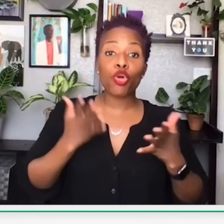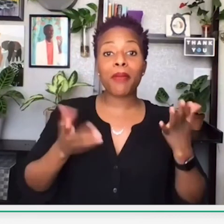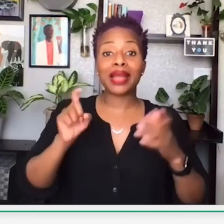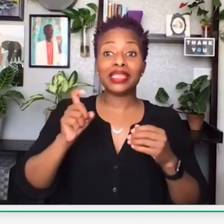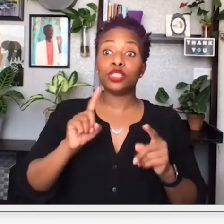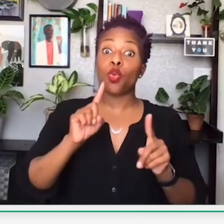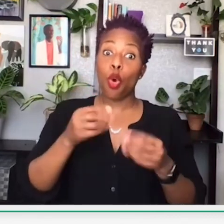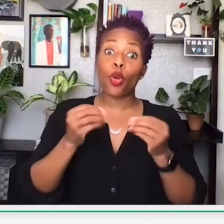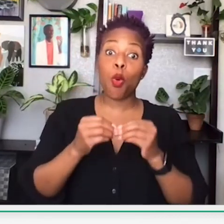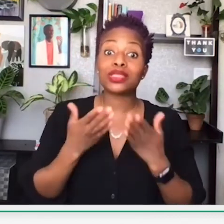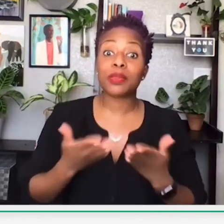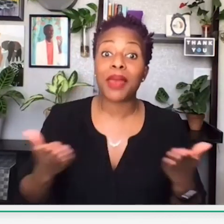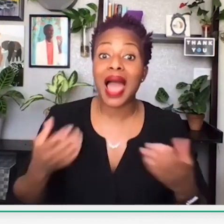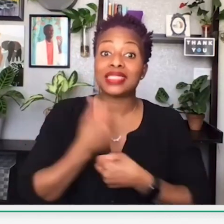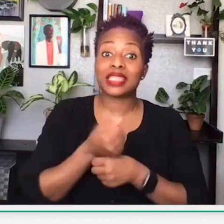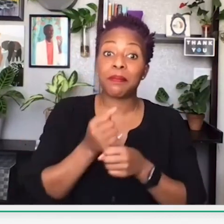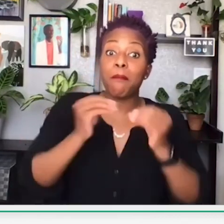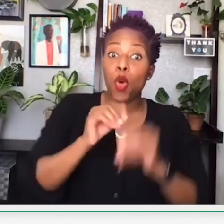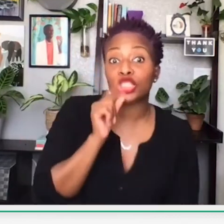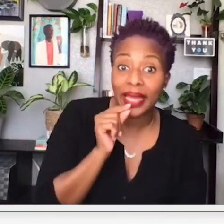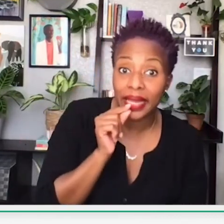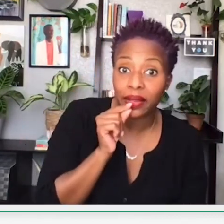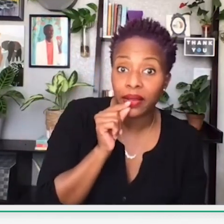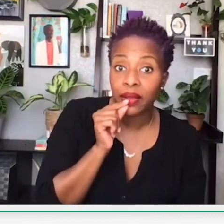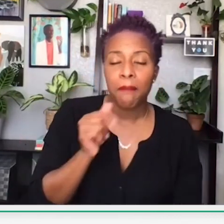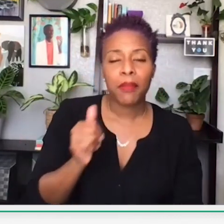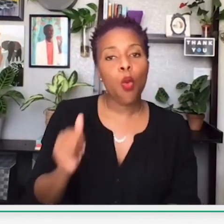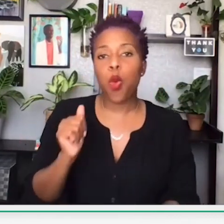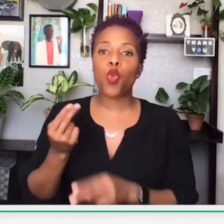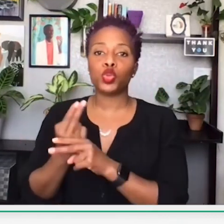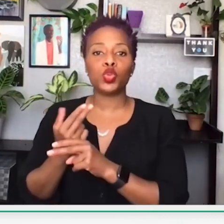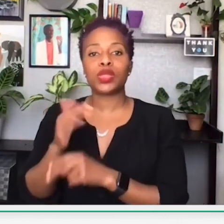eventually will need to spend that money somewhere else because they need to purchase